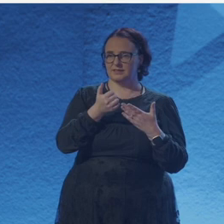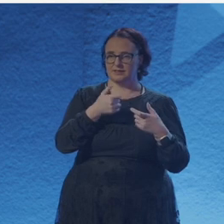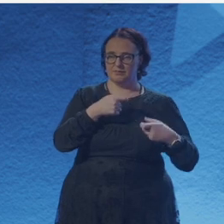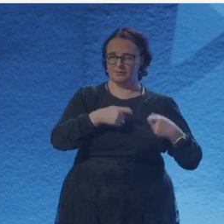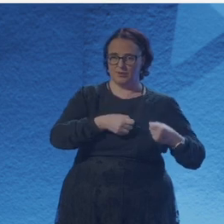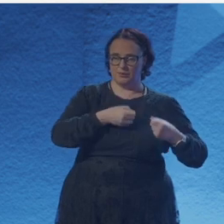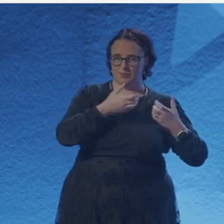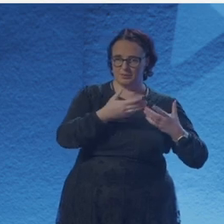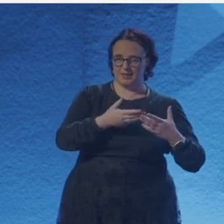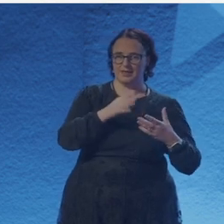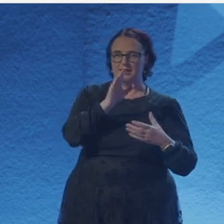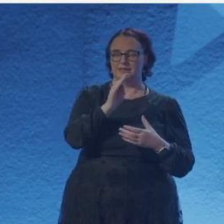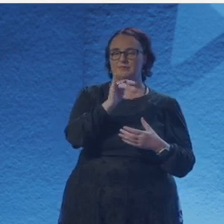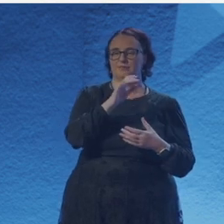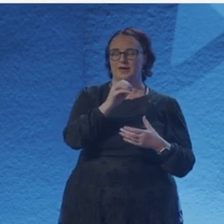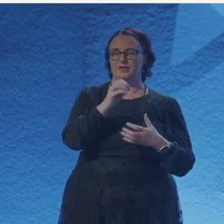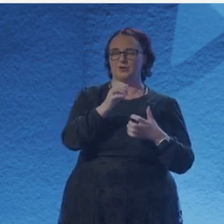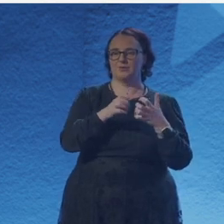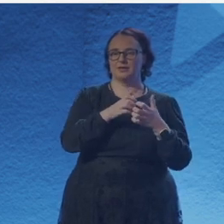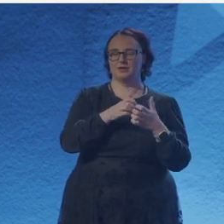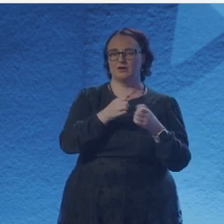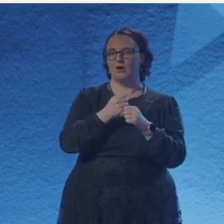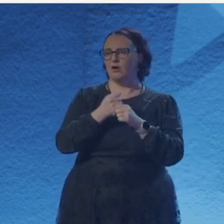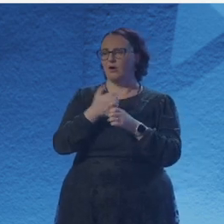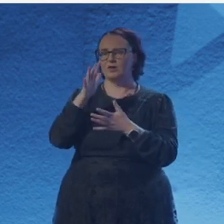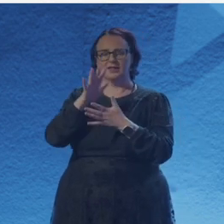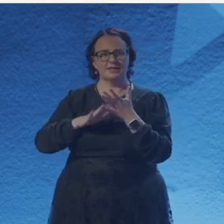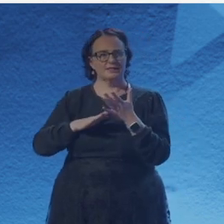So I only started doing poetry almost only eight months ago.